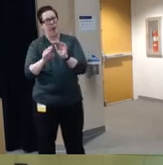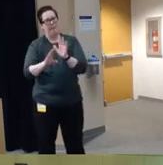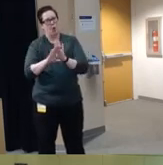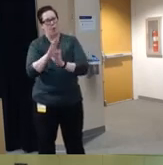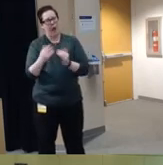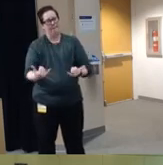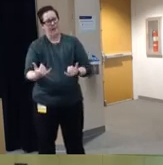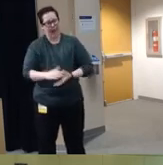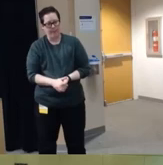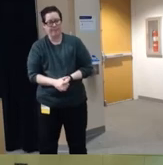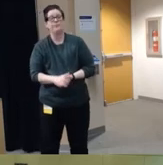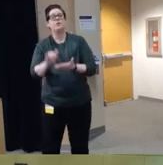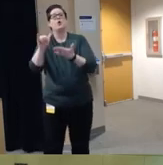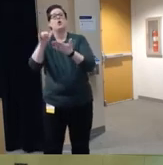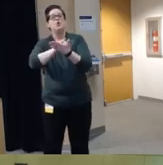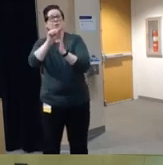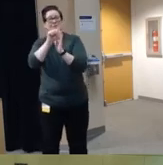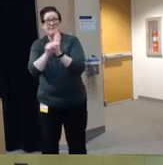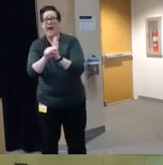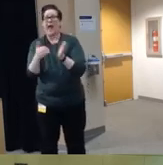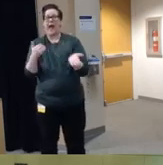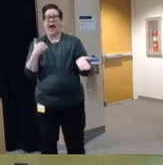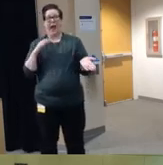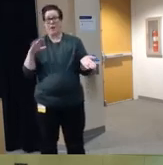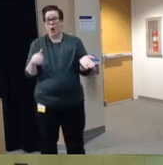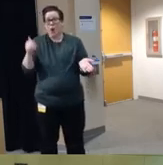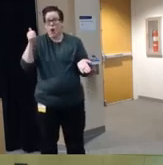um New York State specifically has one of the lowest firearm mortality rates in the